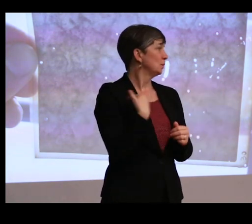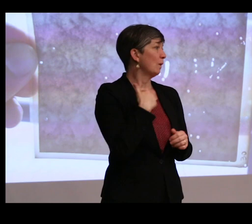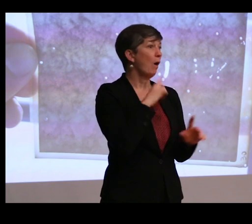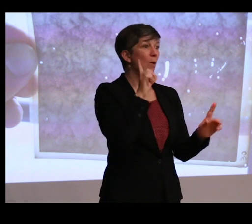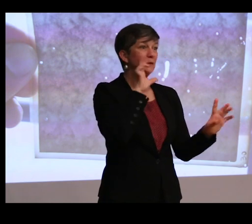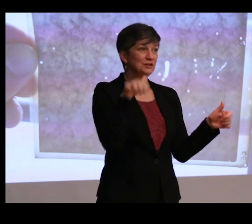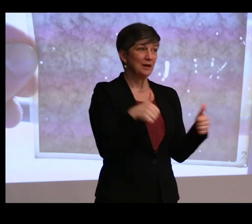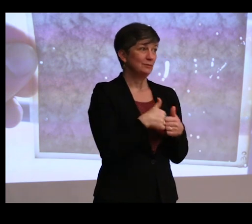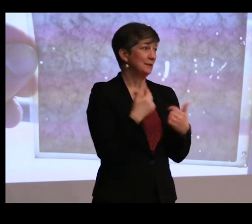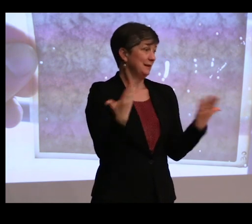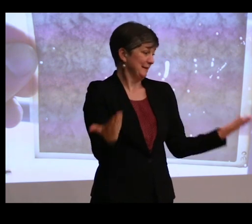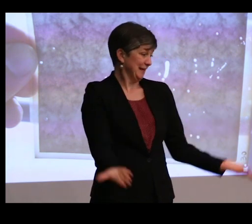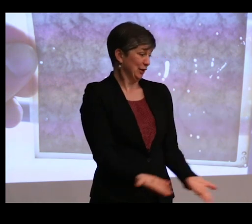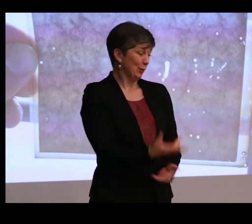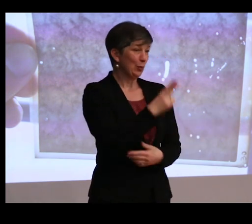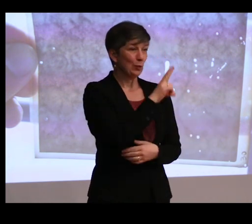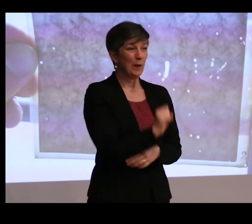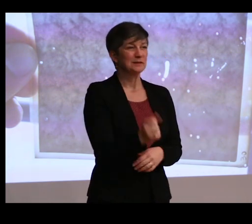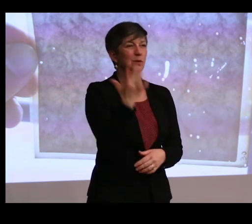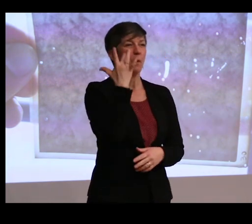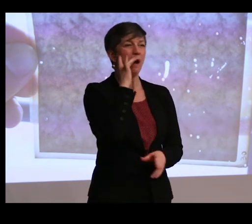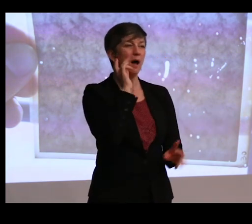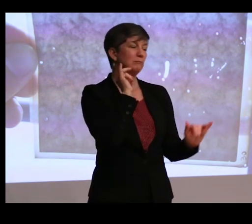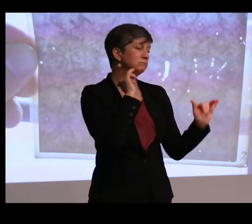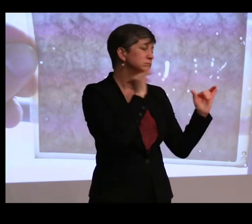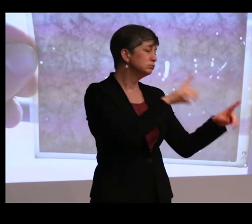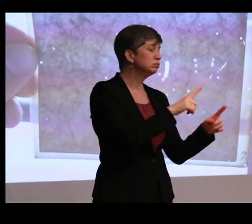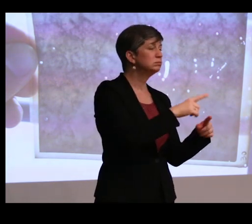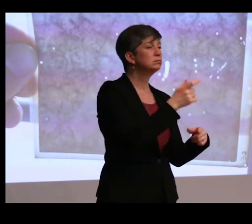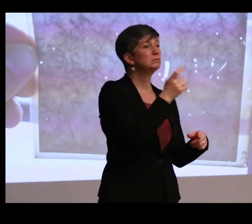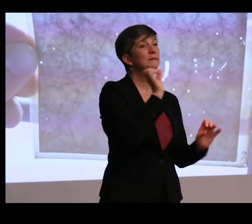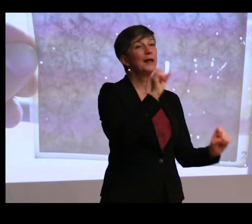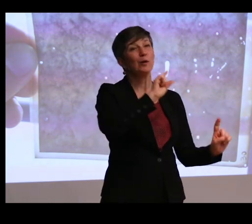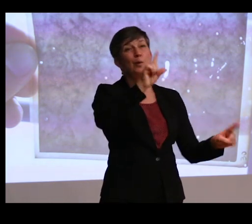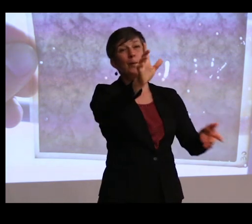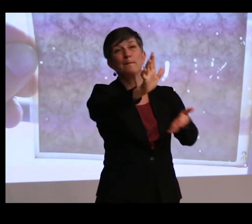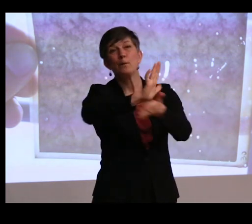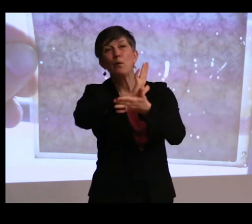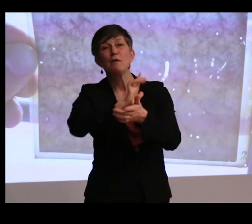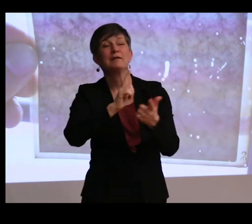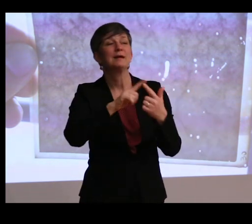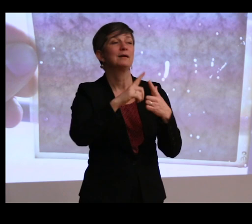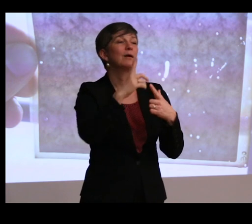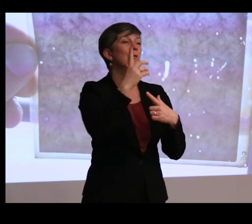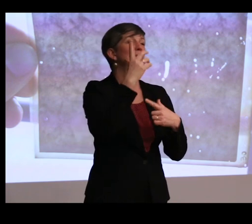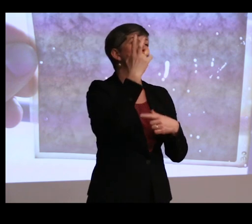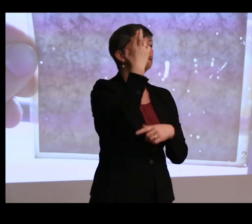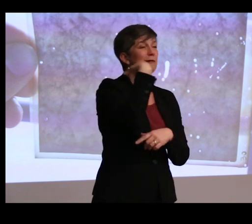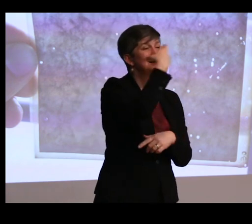with even here, right? Why do people go there when they could go to the movies? They could go to a restaurant. They could do almost anything.